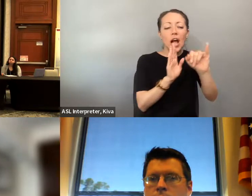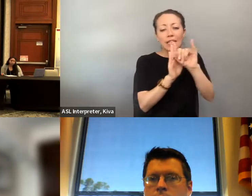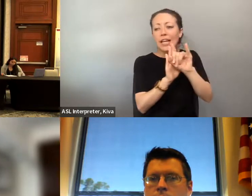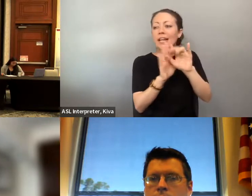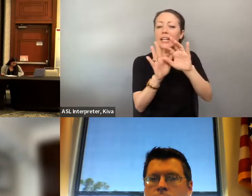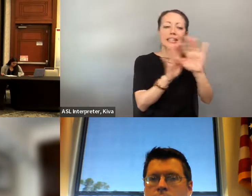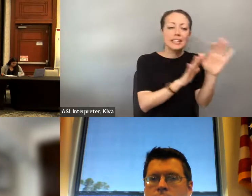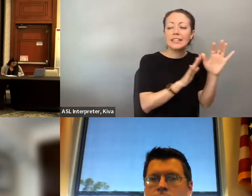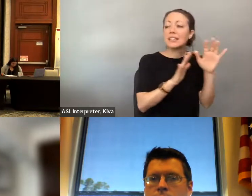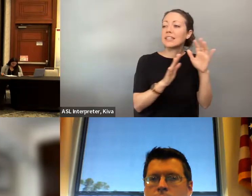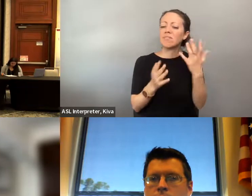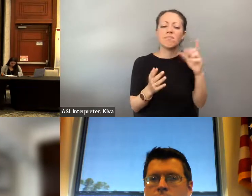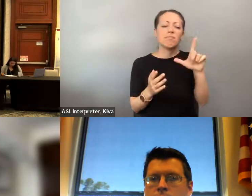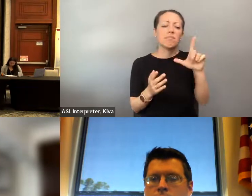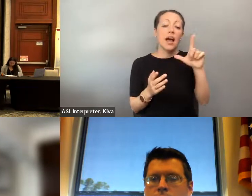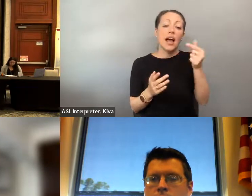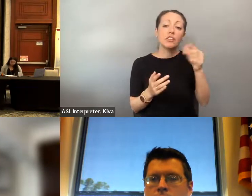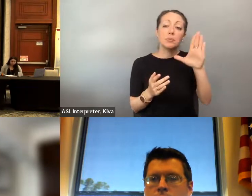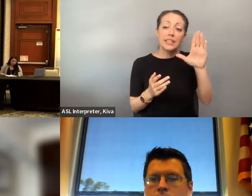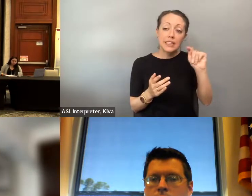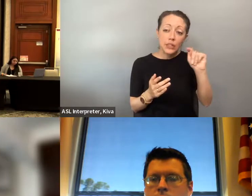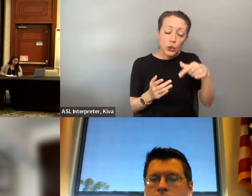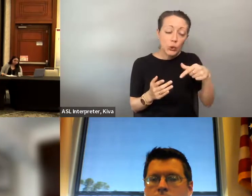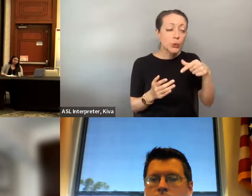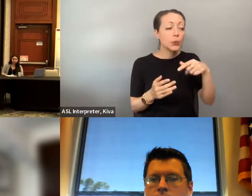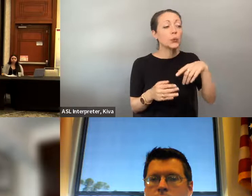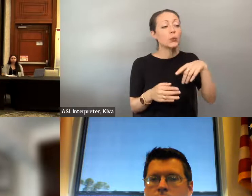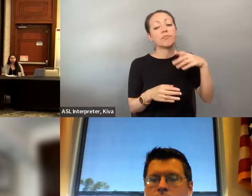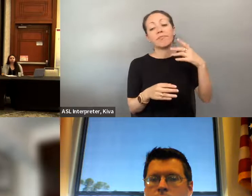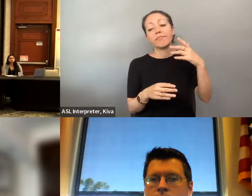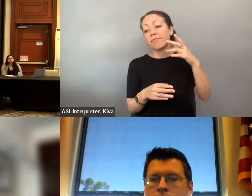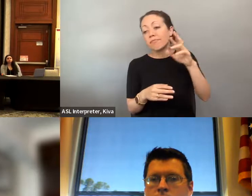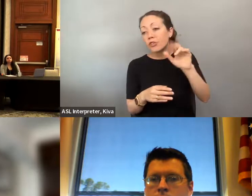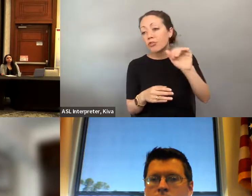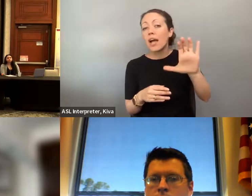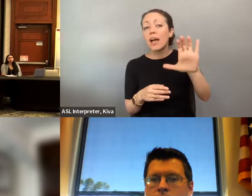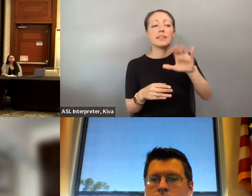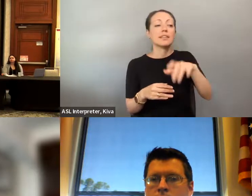multiple marginalized I'd 25ths and belong to multiple communities and what that can look like for LGBTQ 2 folks